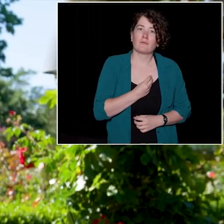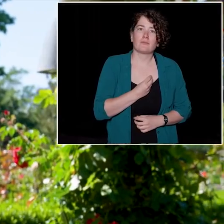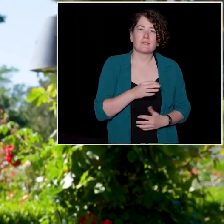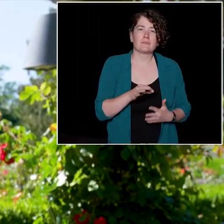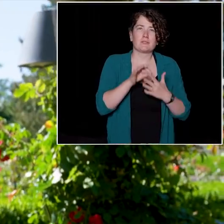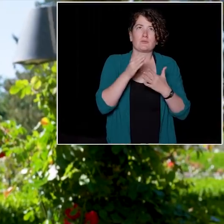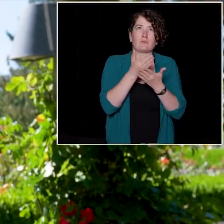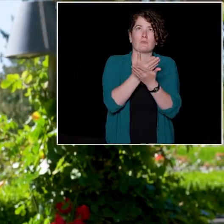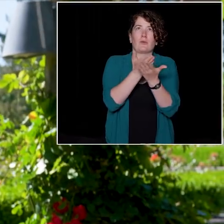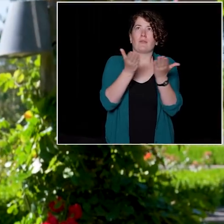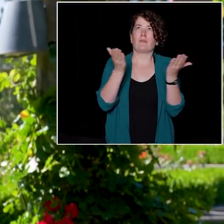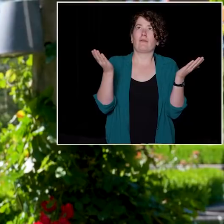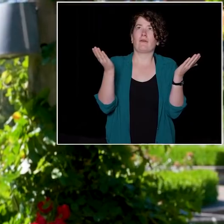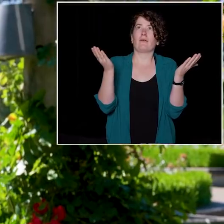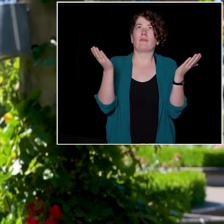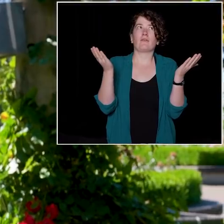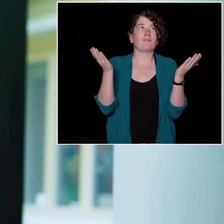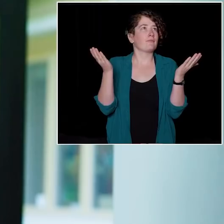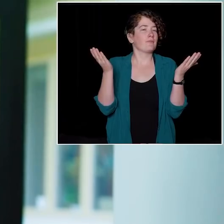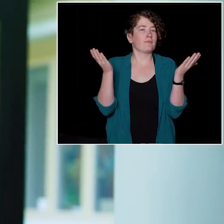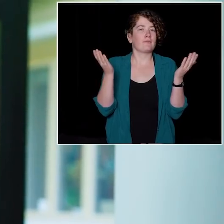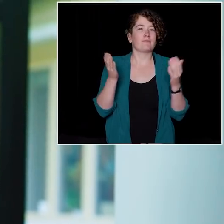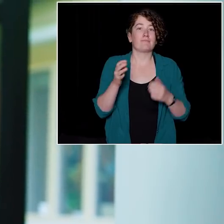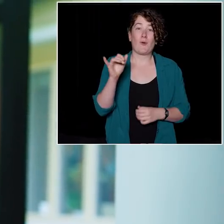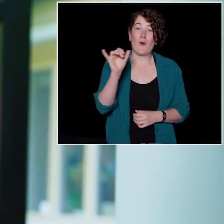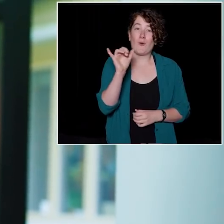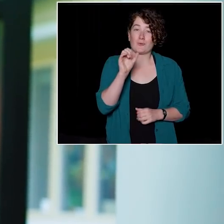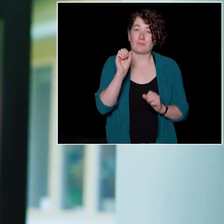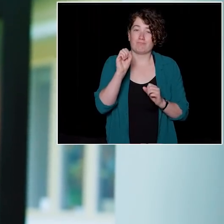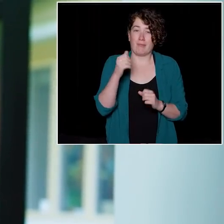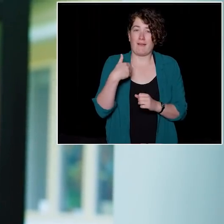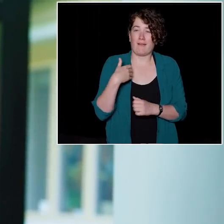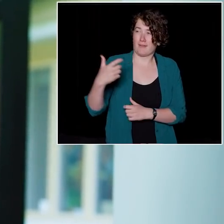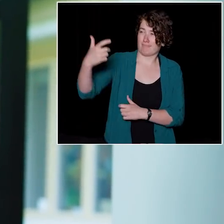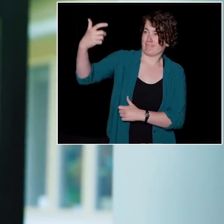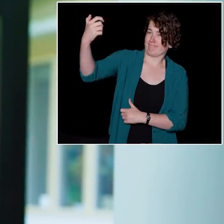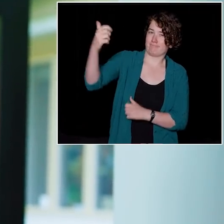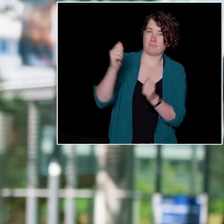especially when it's right in front of you. I even got a selfie with Santa.